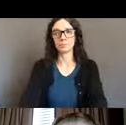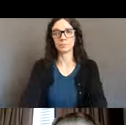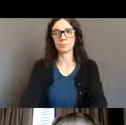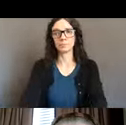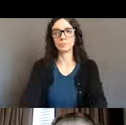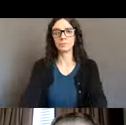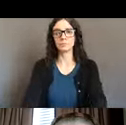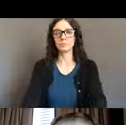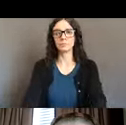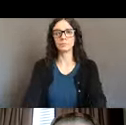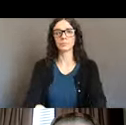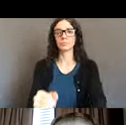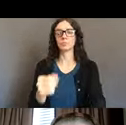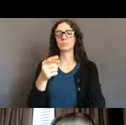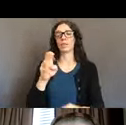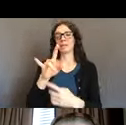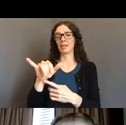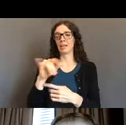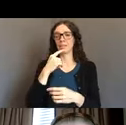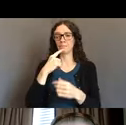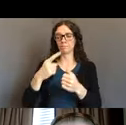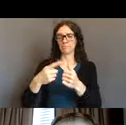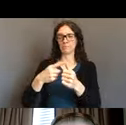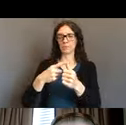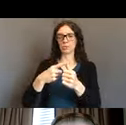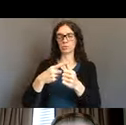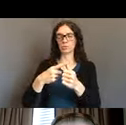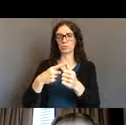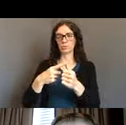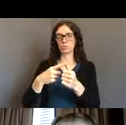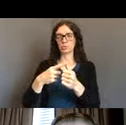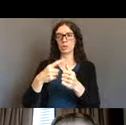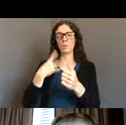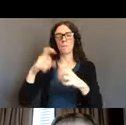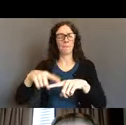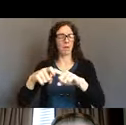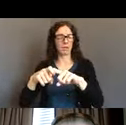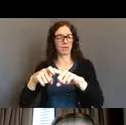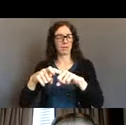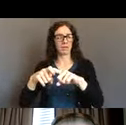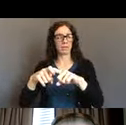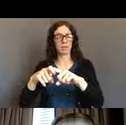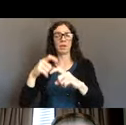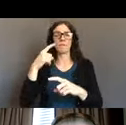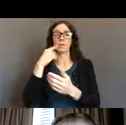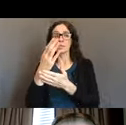what's happened over the last 3 months, I wanted to just pause, for folks who aren't familiar with my agency, Disability Rights Oregon.